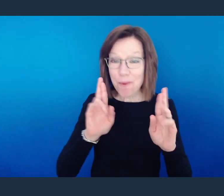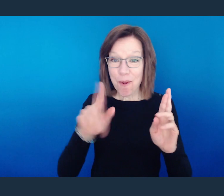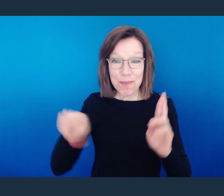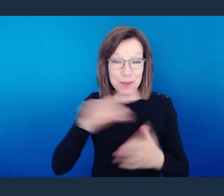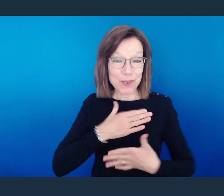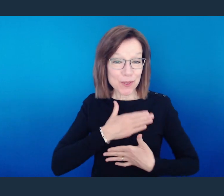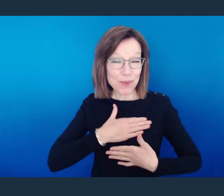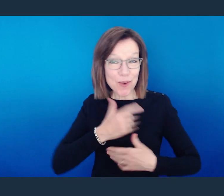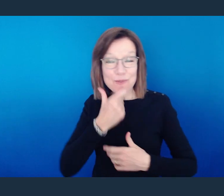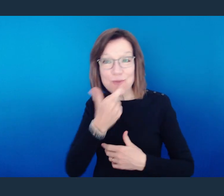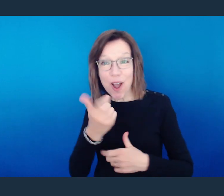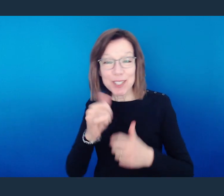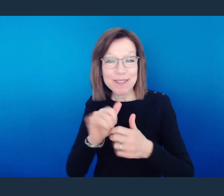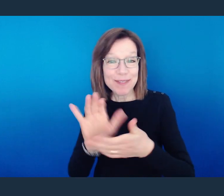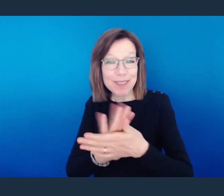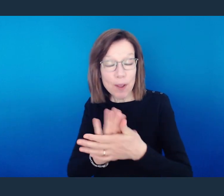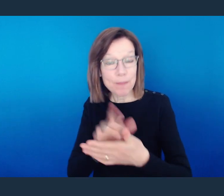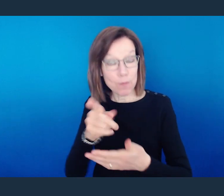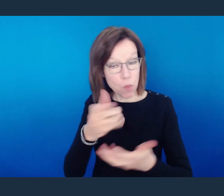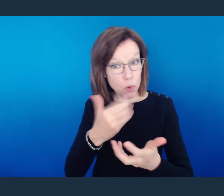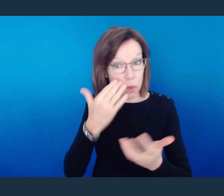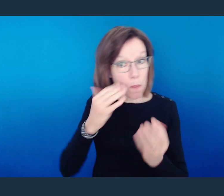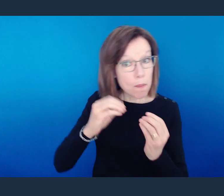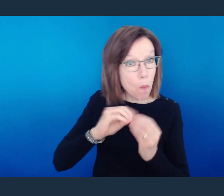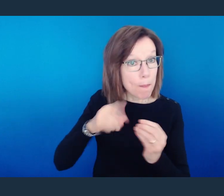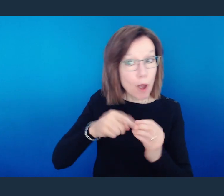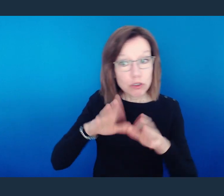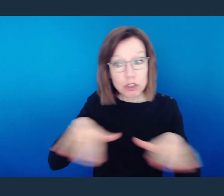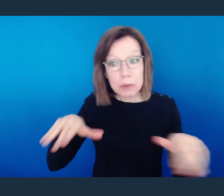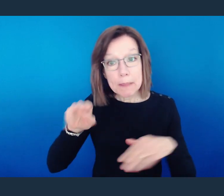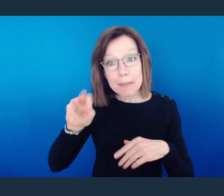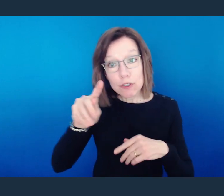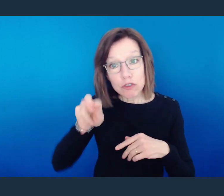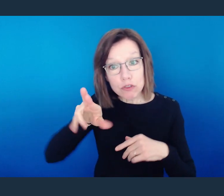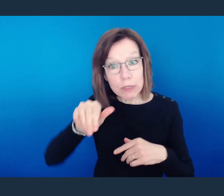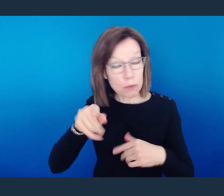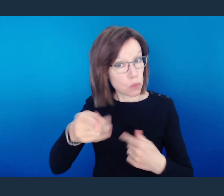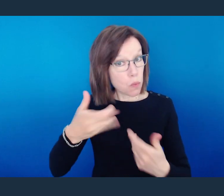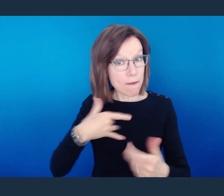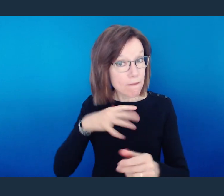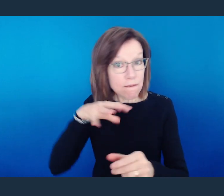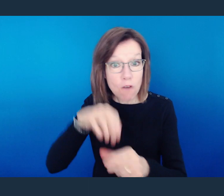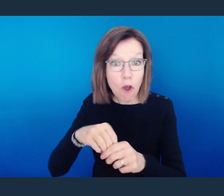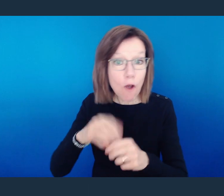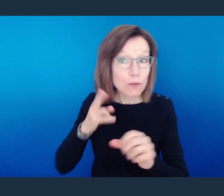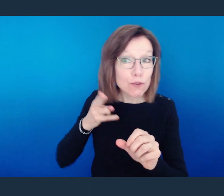I hope you enjoyed our video. If you'd like to know more about our children's ministry or you want to get involved and join